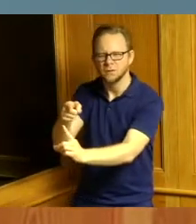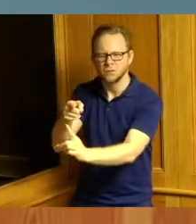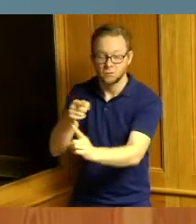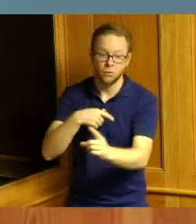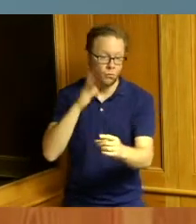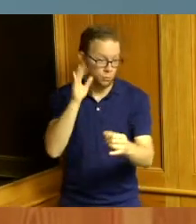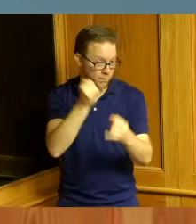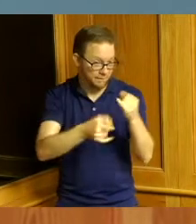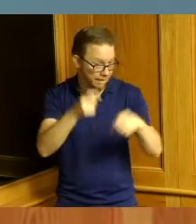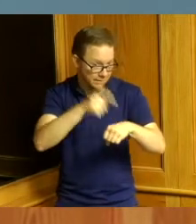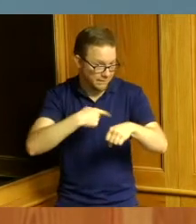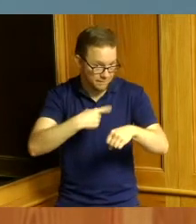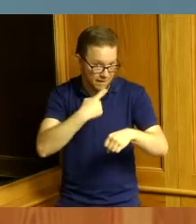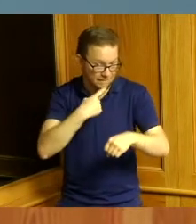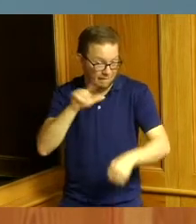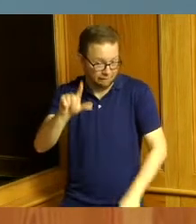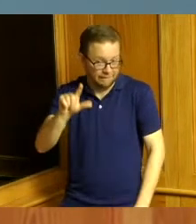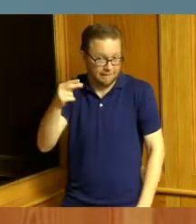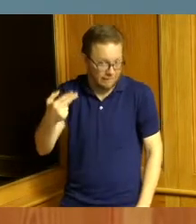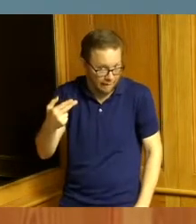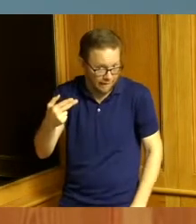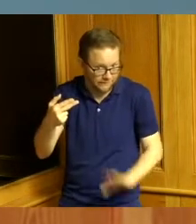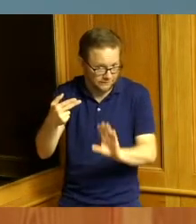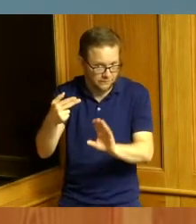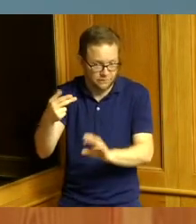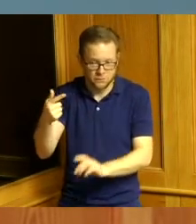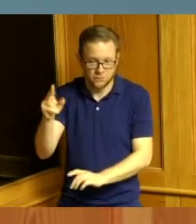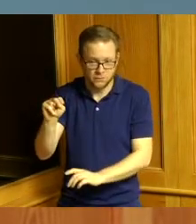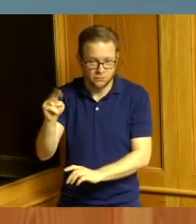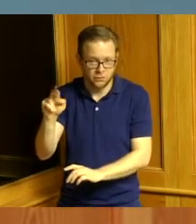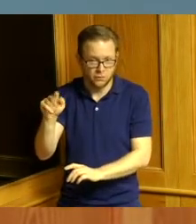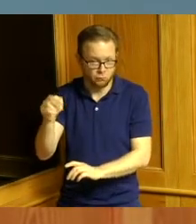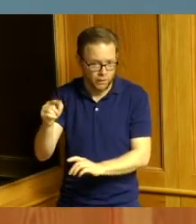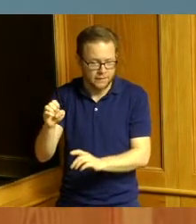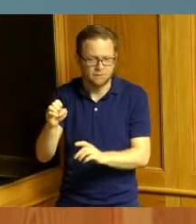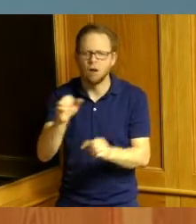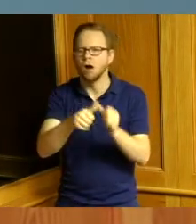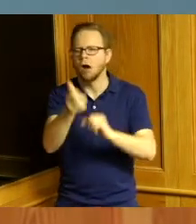Lincoln heights gun range not that anybody else has to change their perspective on it